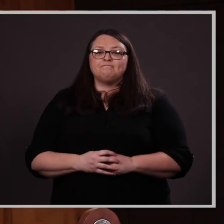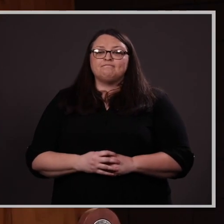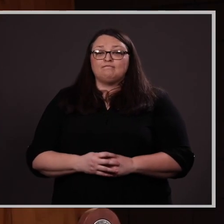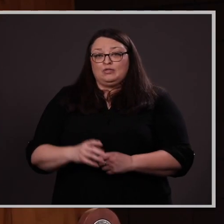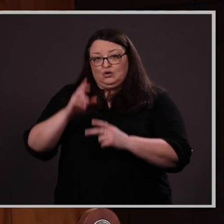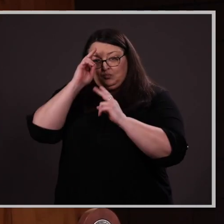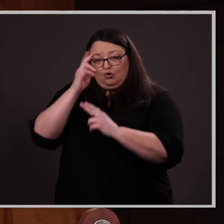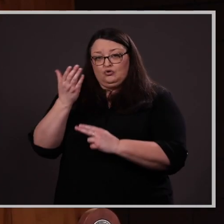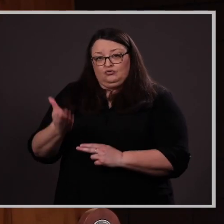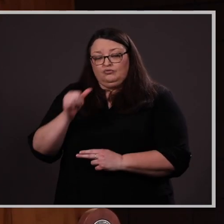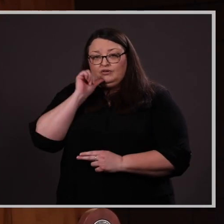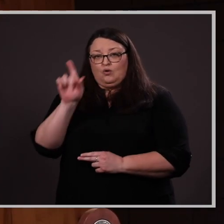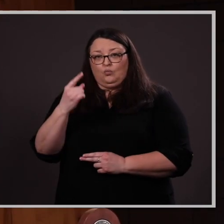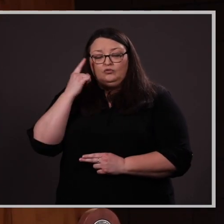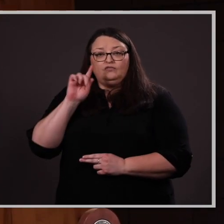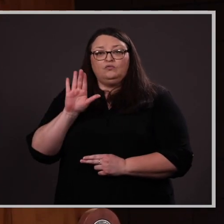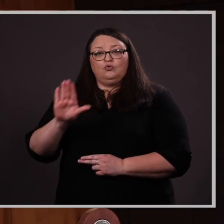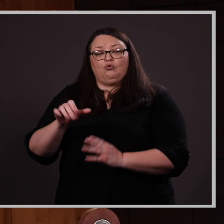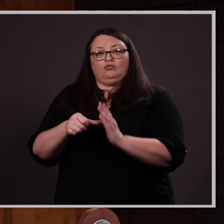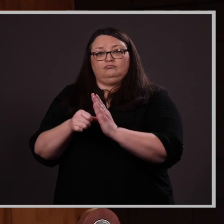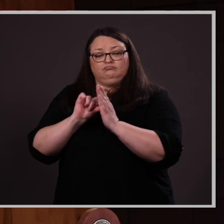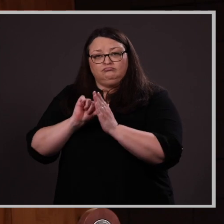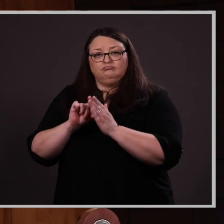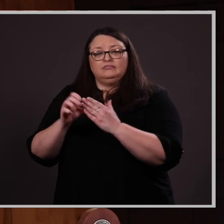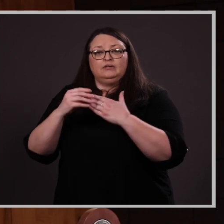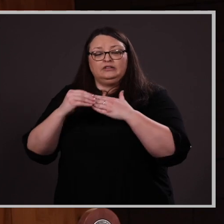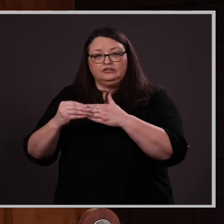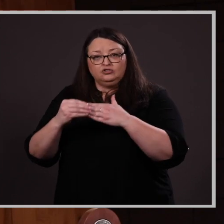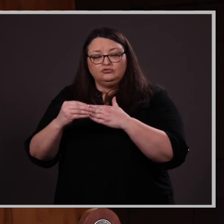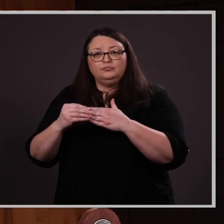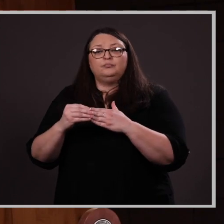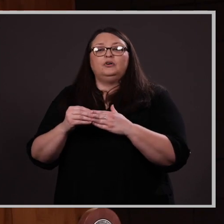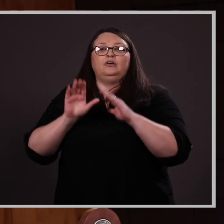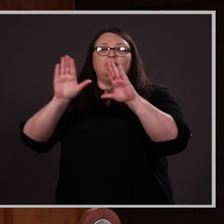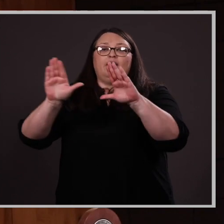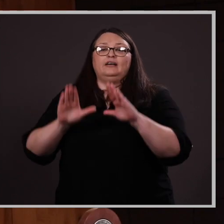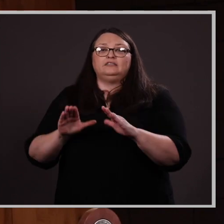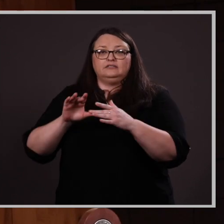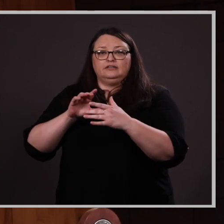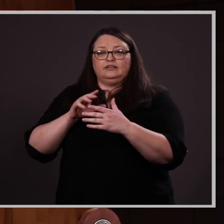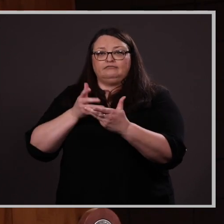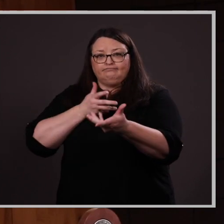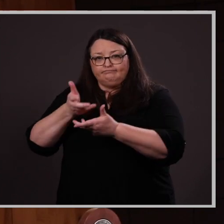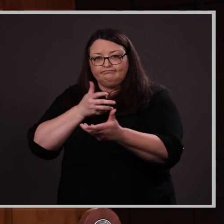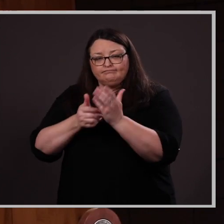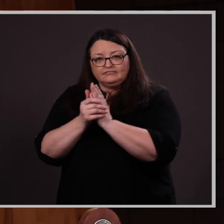We honor her not only for her impressive leadership, her excellent interpersonal skills and for